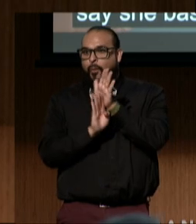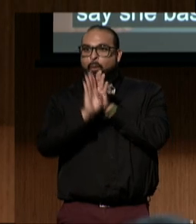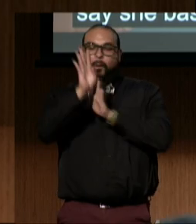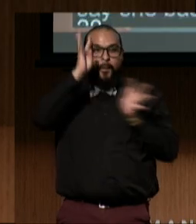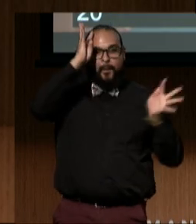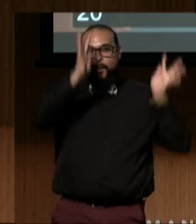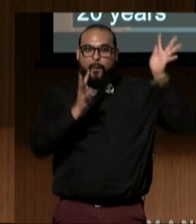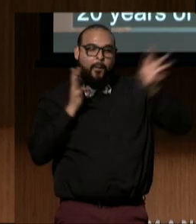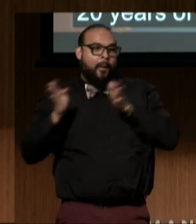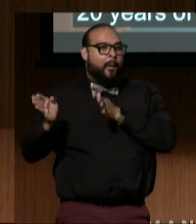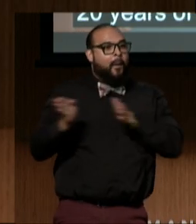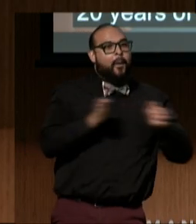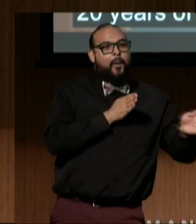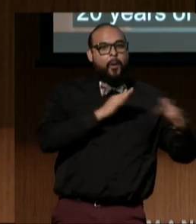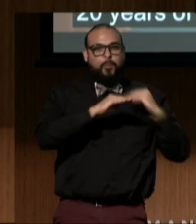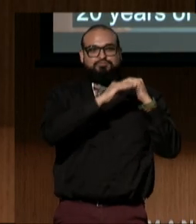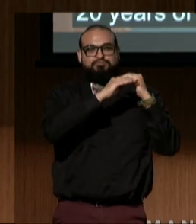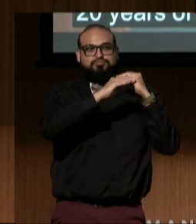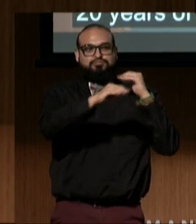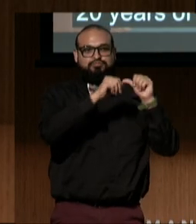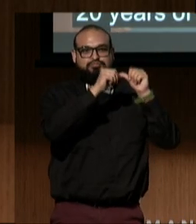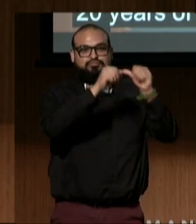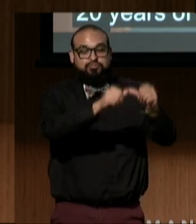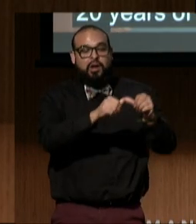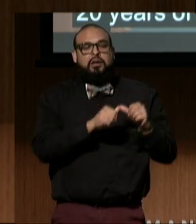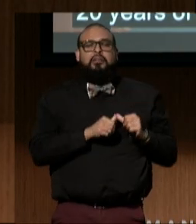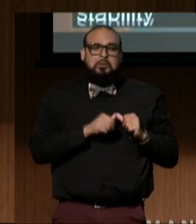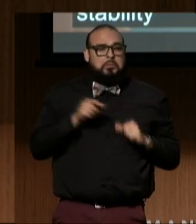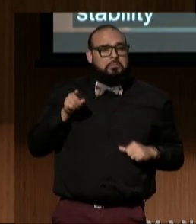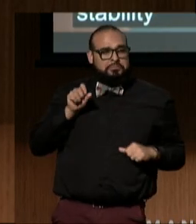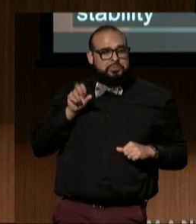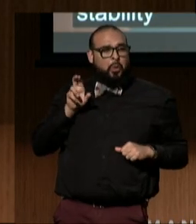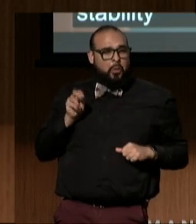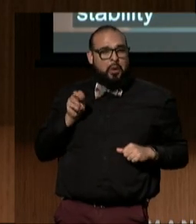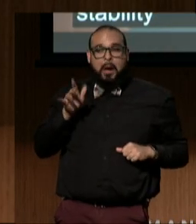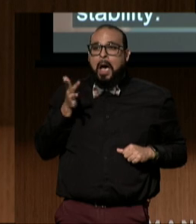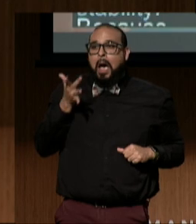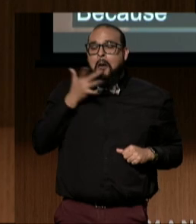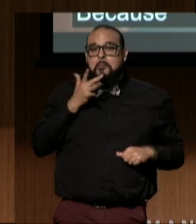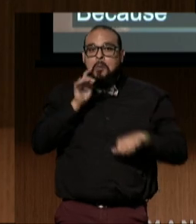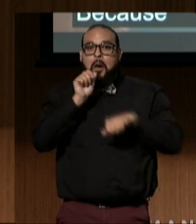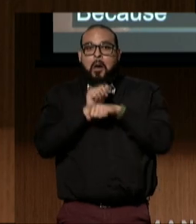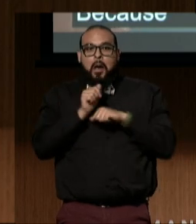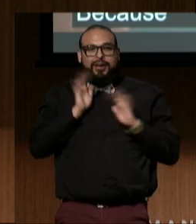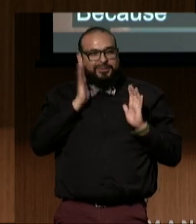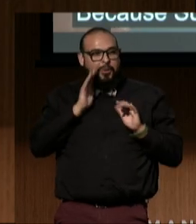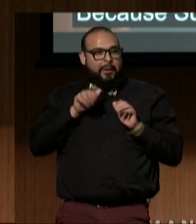and organizational stability. Because Susan prefers to work quietly behind the scenes,